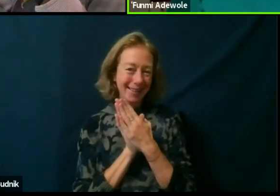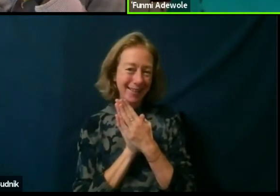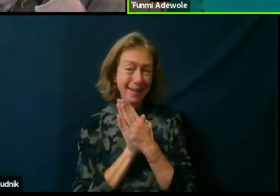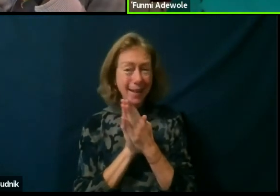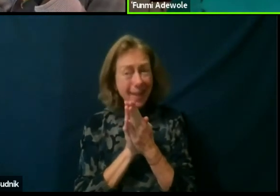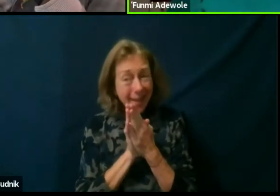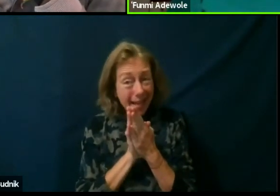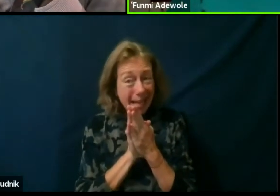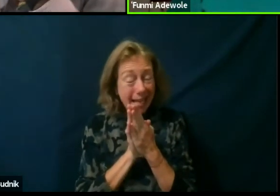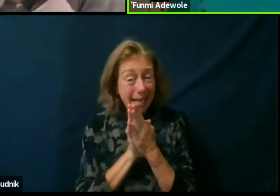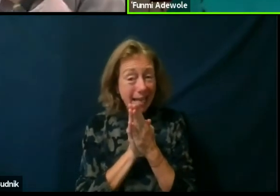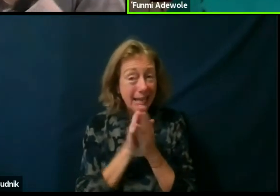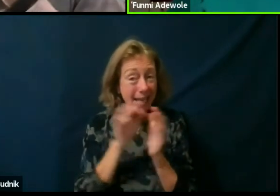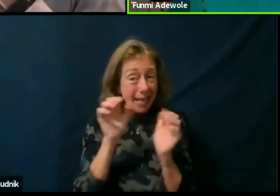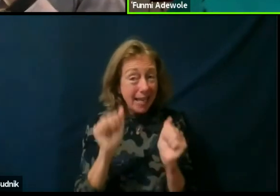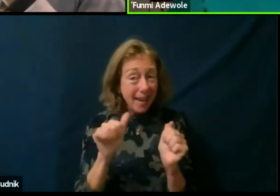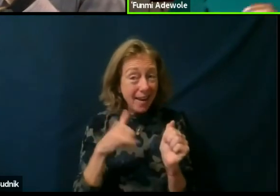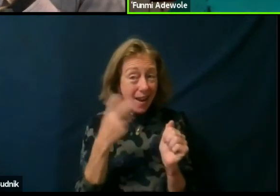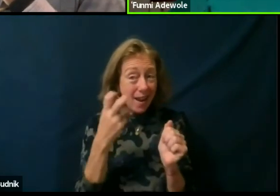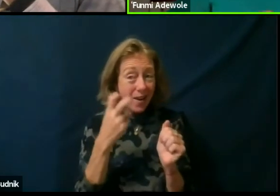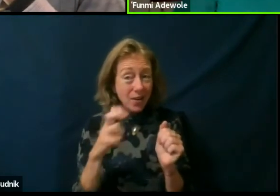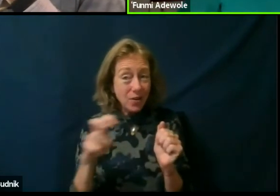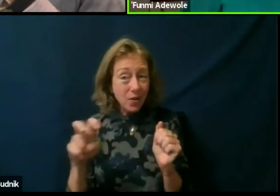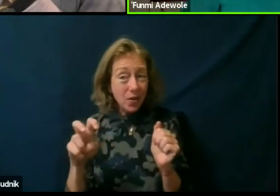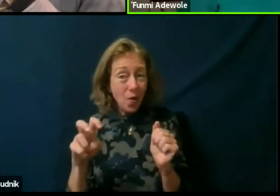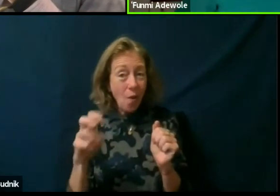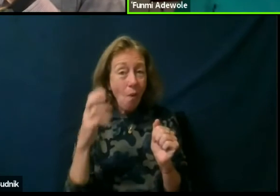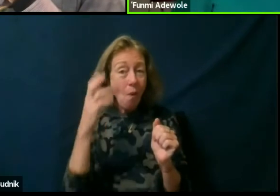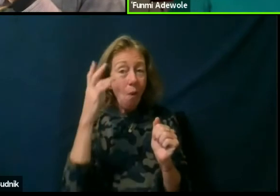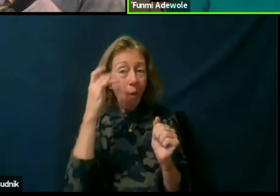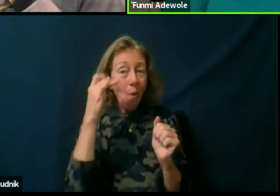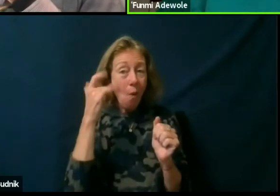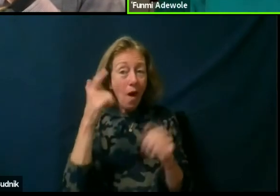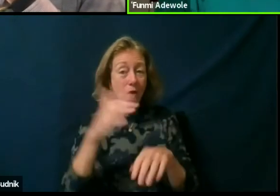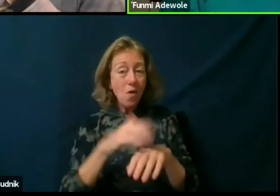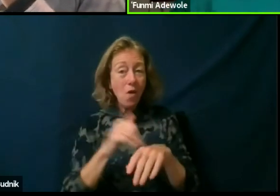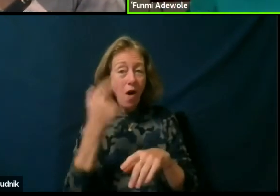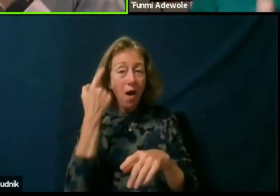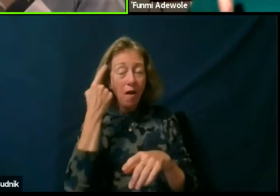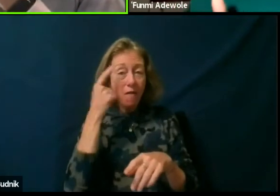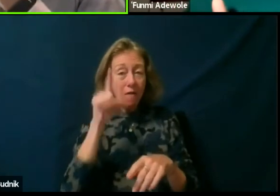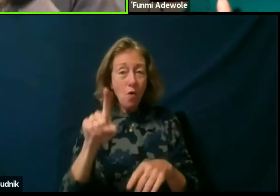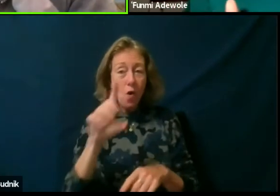why you have called for the decolonization of dramaturgy? Absolutely.